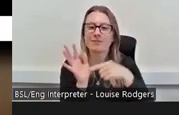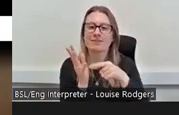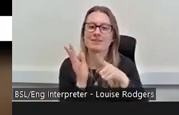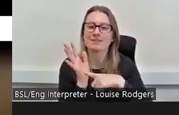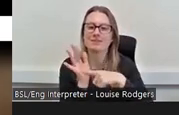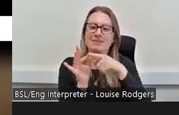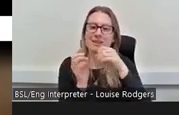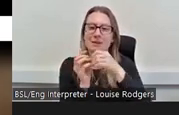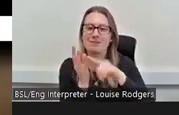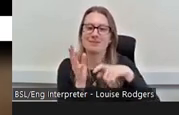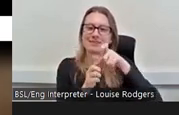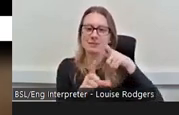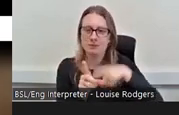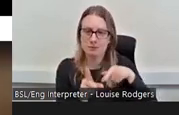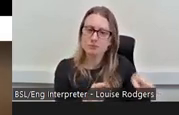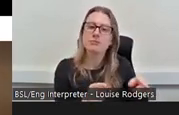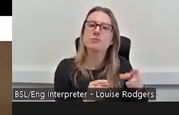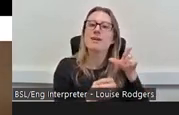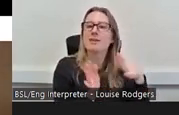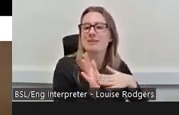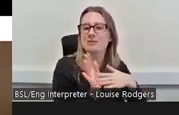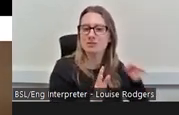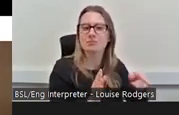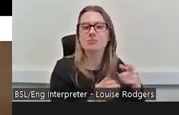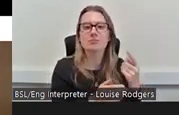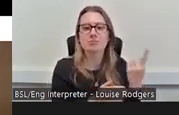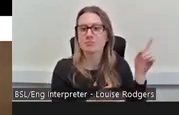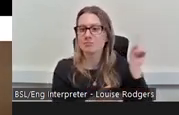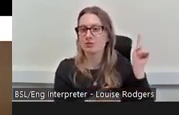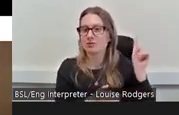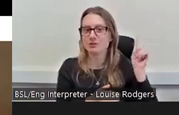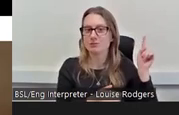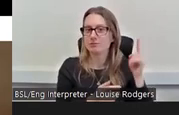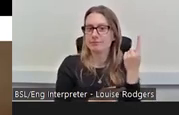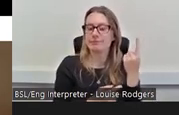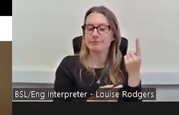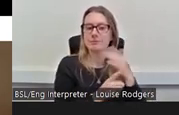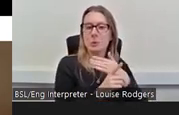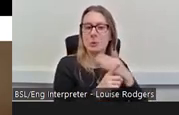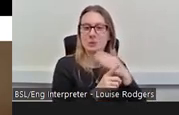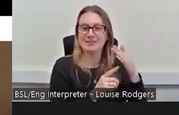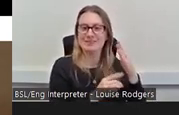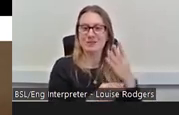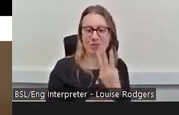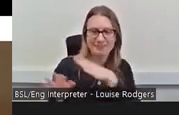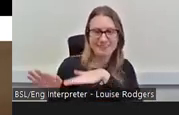a single parent household so oldest of three as well so I sort of took up that second parent role,